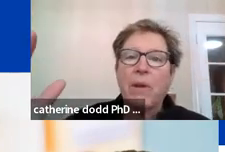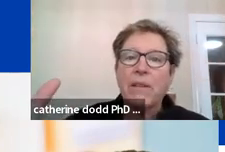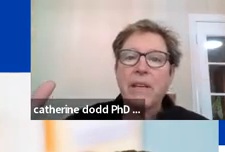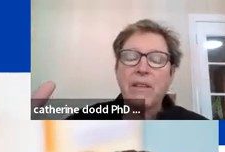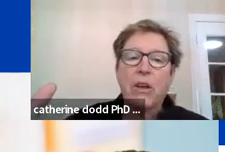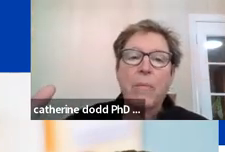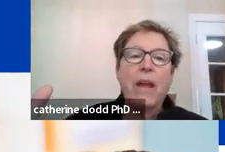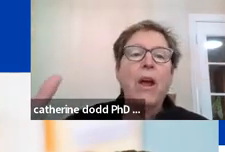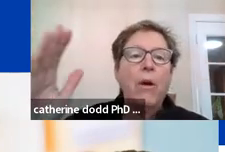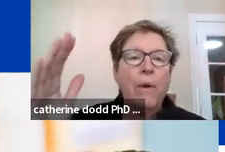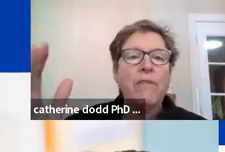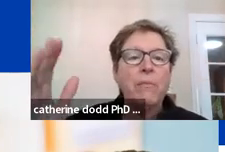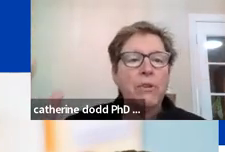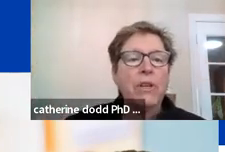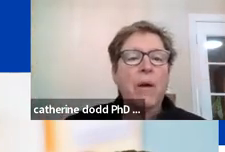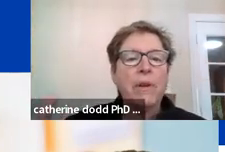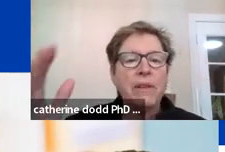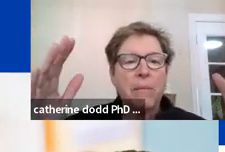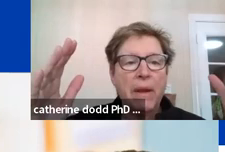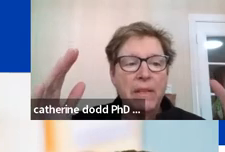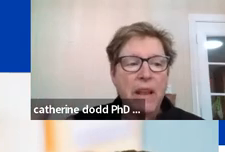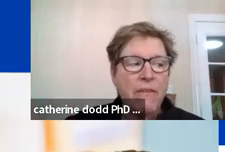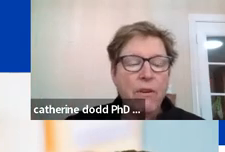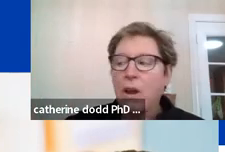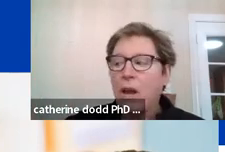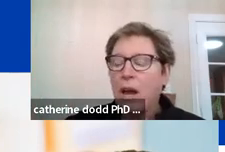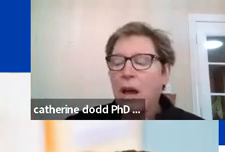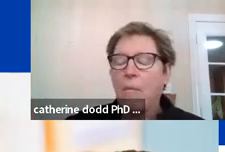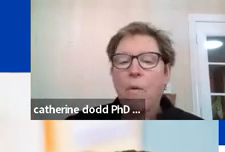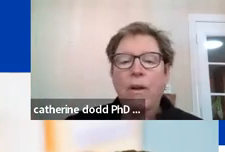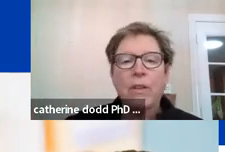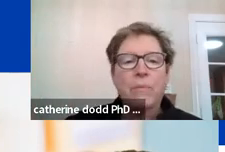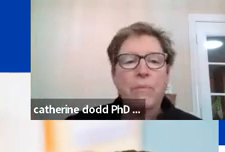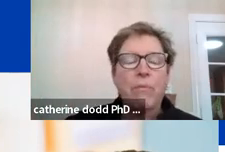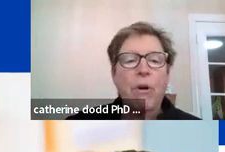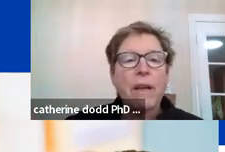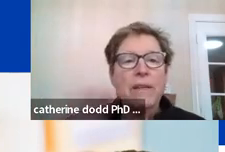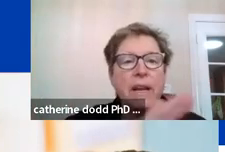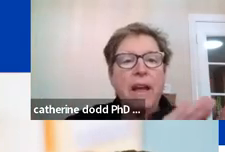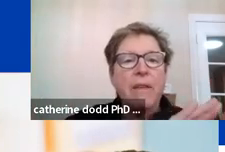I'm not saying it's all bad. We have to push the companies to make safer wireless products that